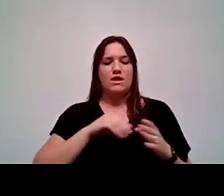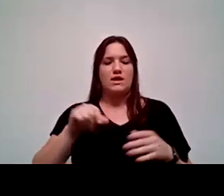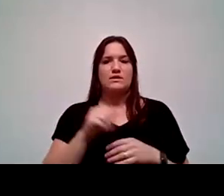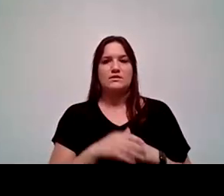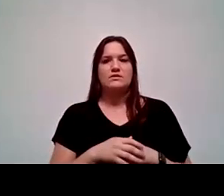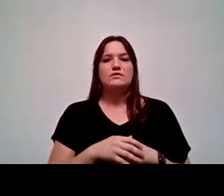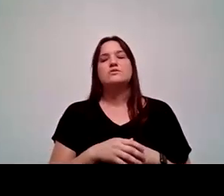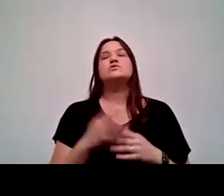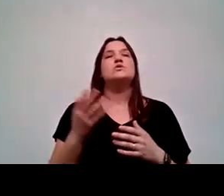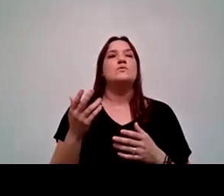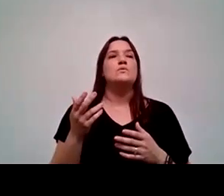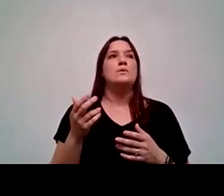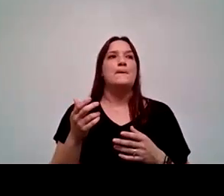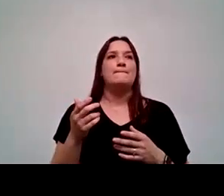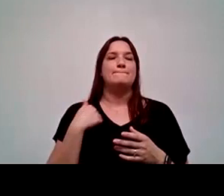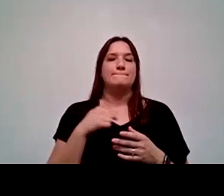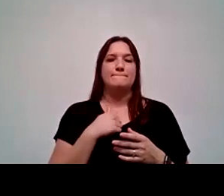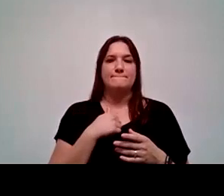And so we're putting some of the things